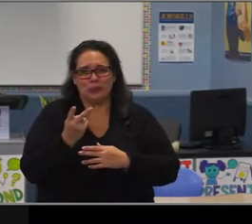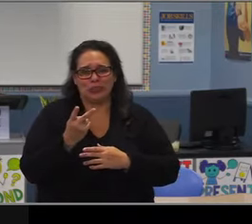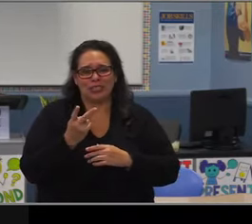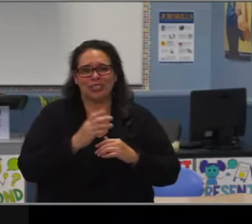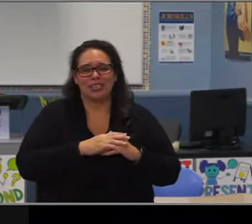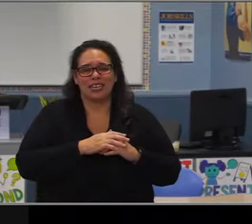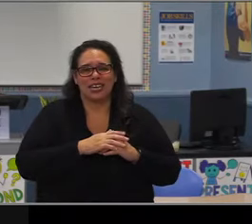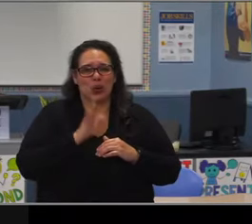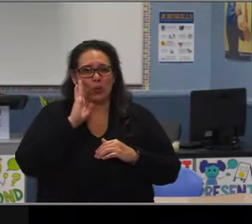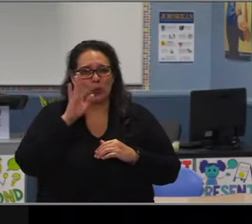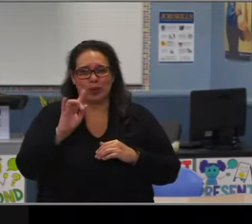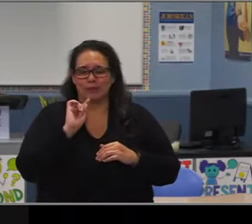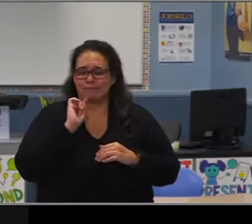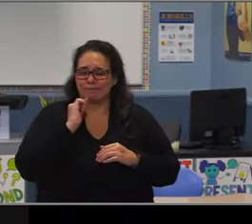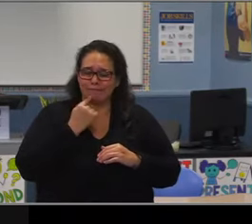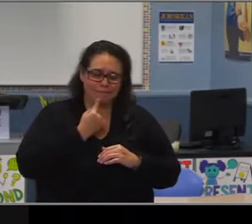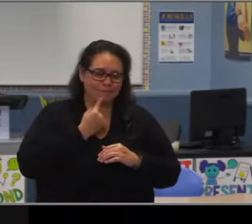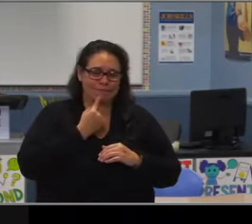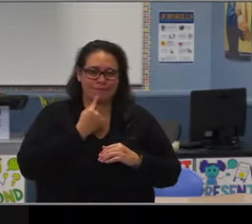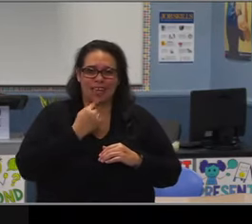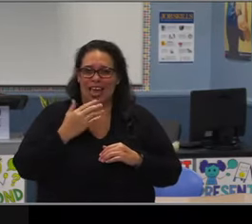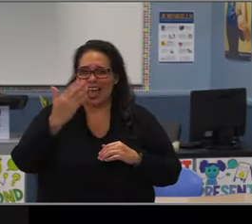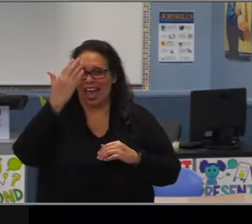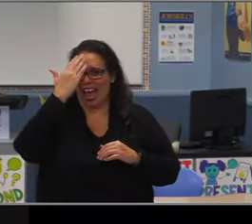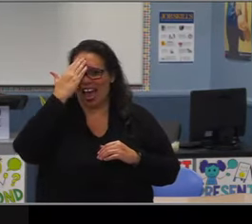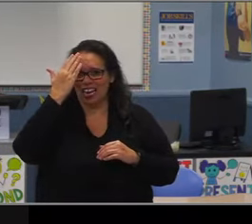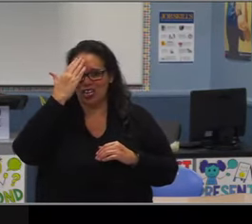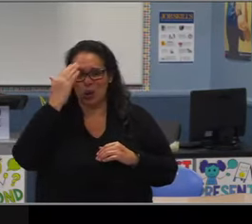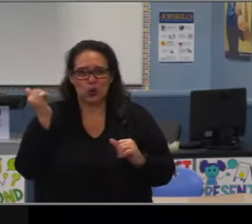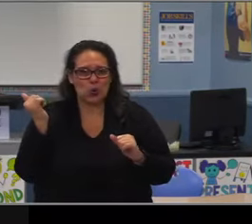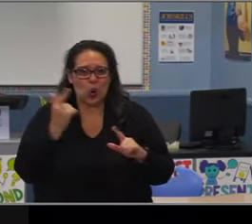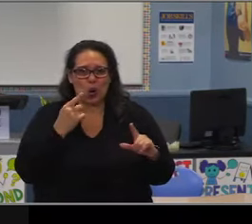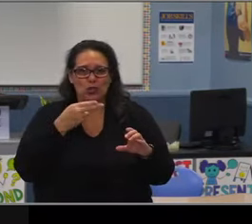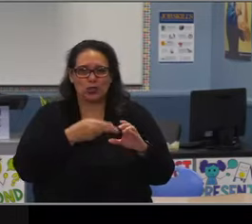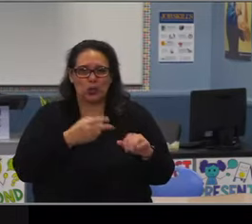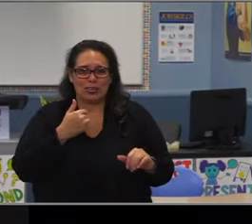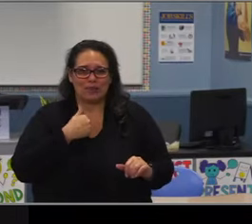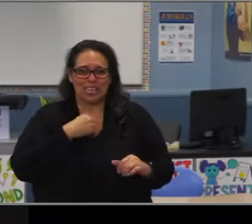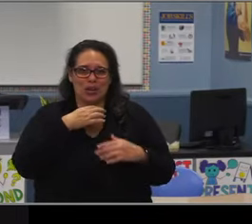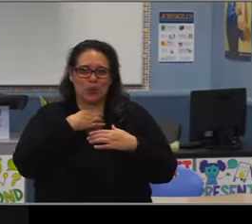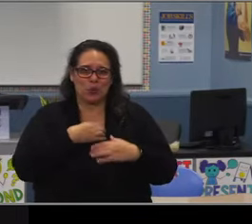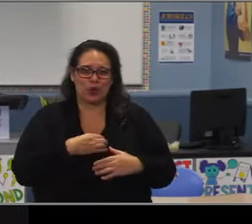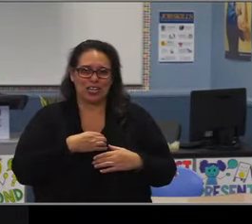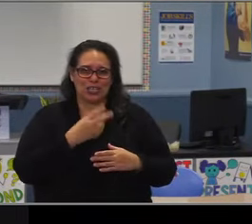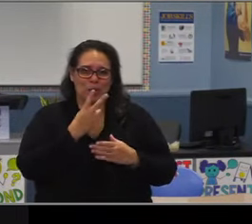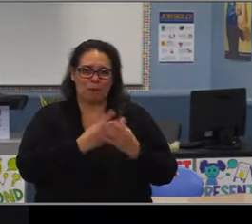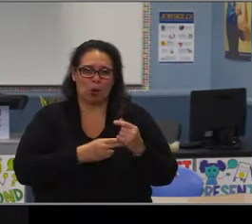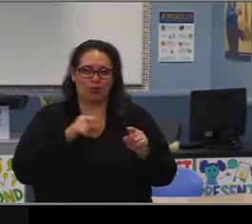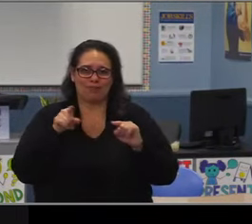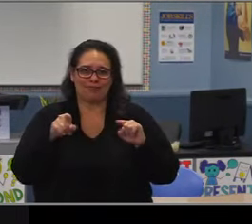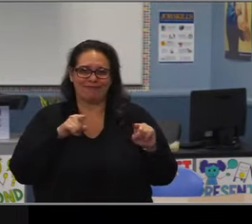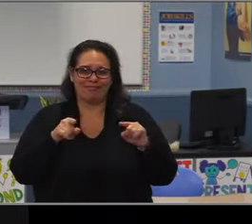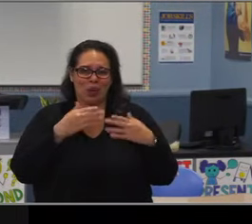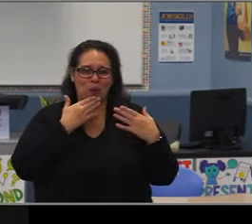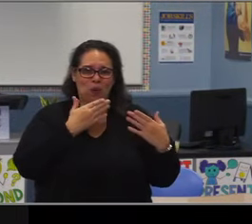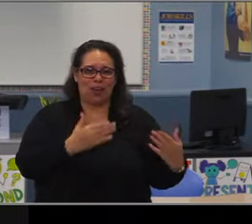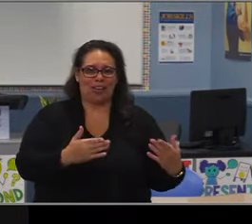at the center of all decisions that are being made from a distance I want you to know that I admire you,